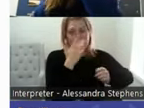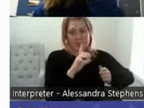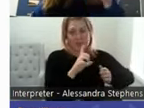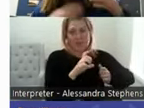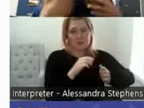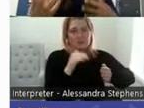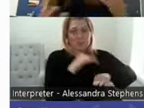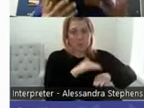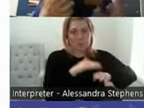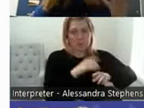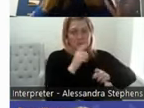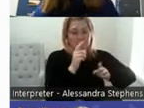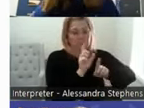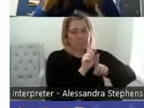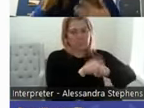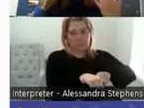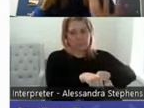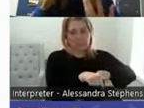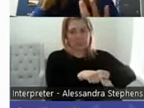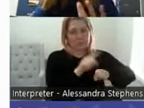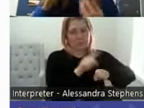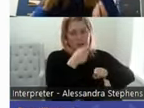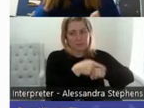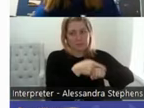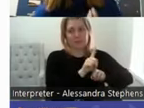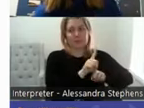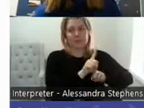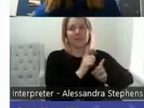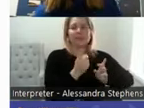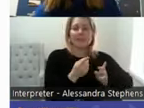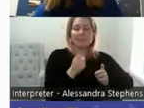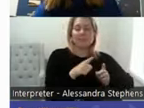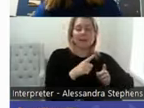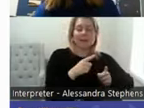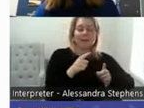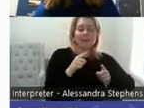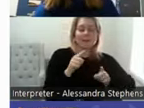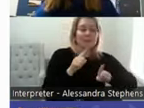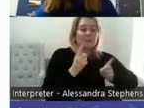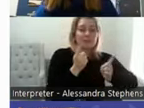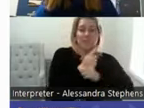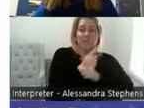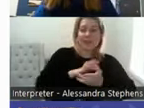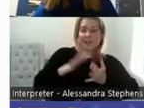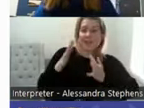So that real concept of education and touch and communication is so important.